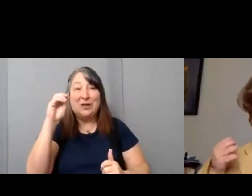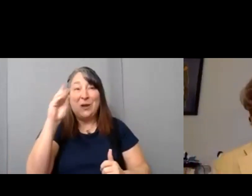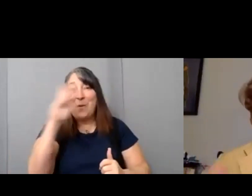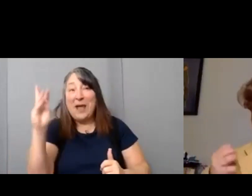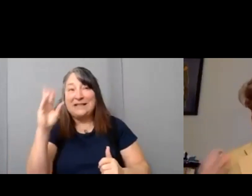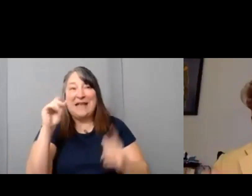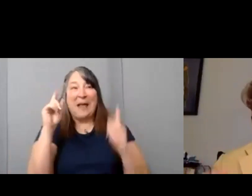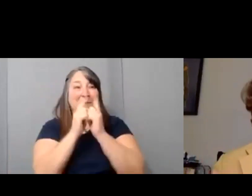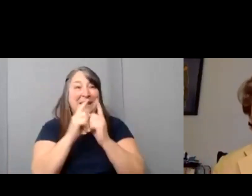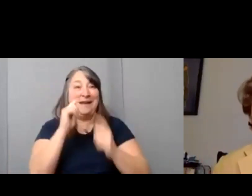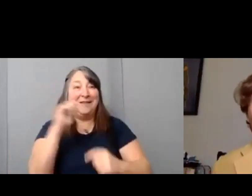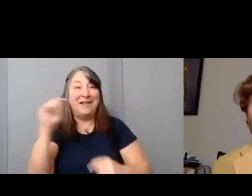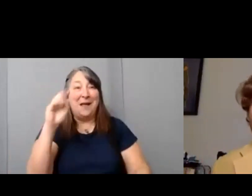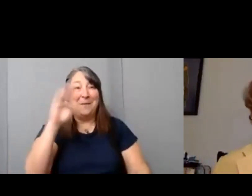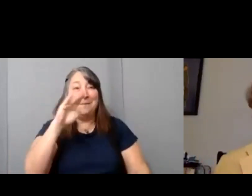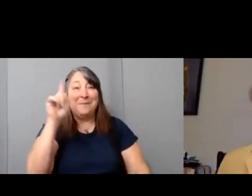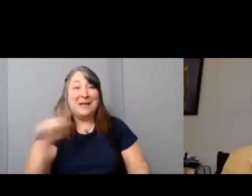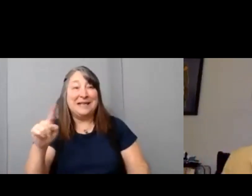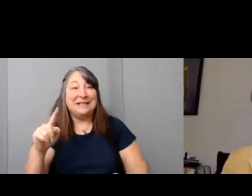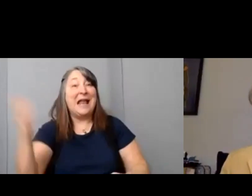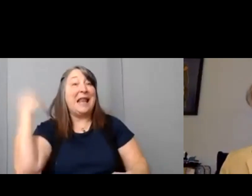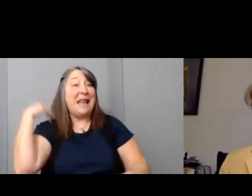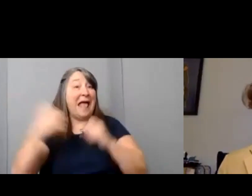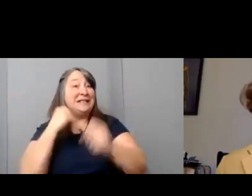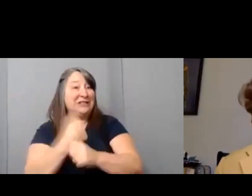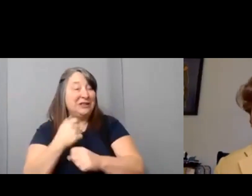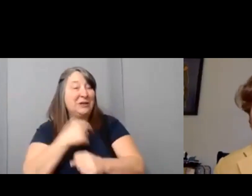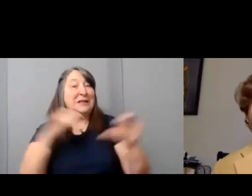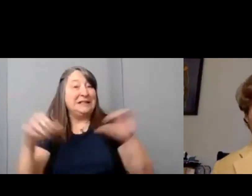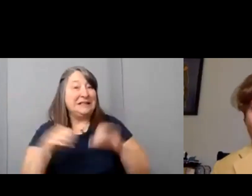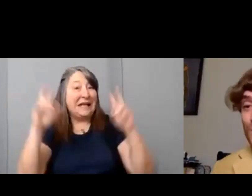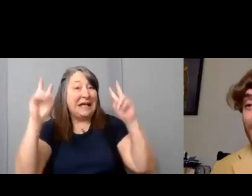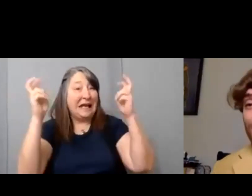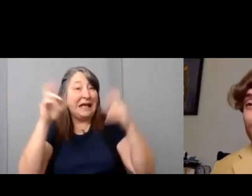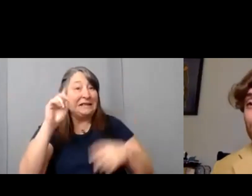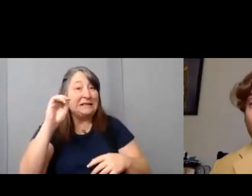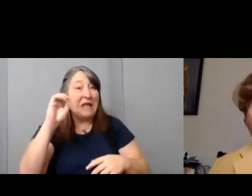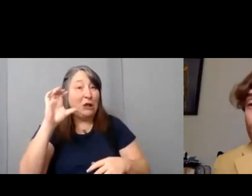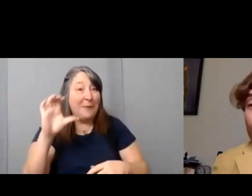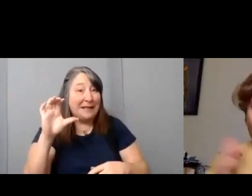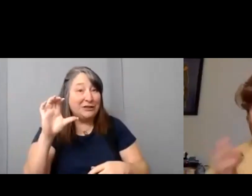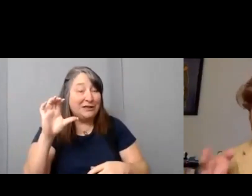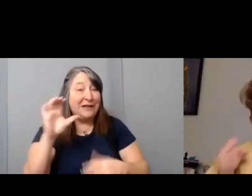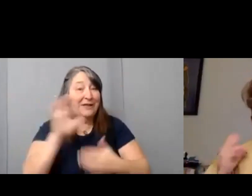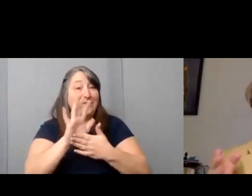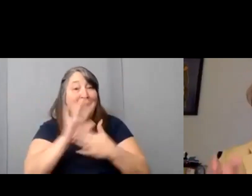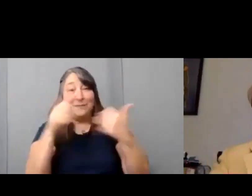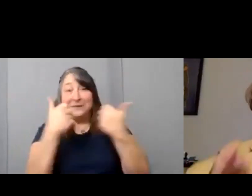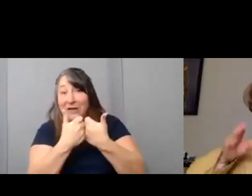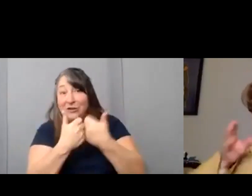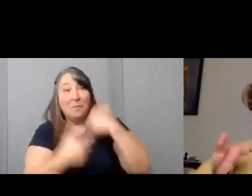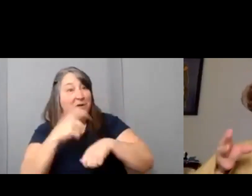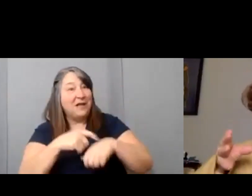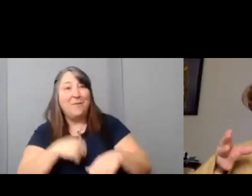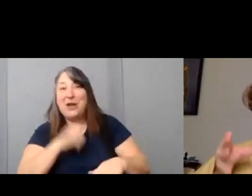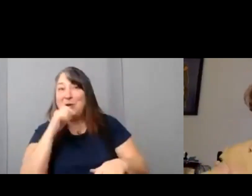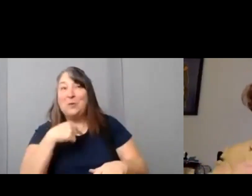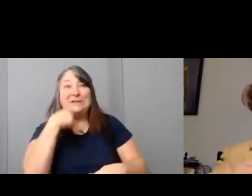your home this year. Last year it was a documentary uh film challenge. Normally, we don't give you the genre until the weekend,